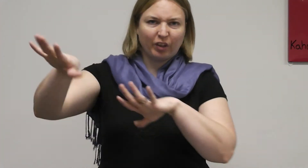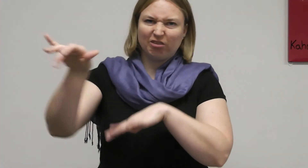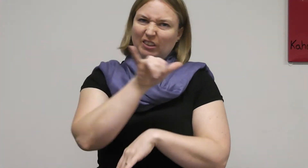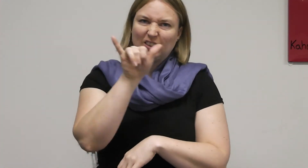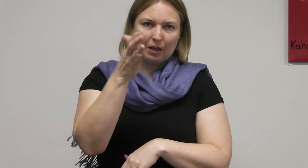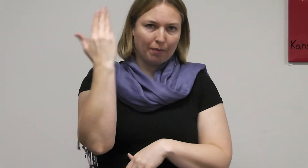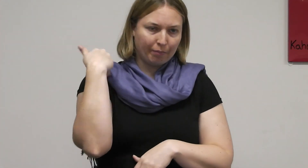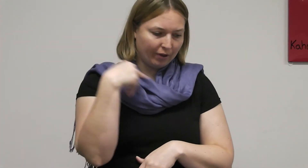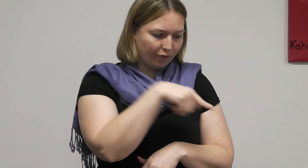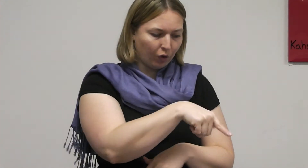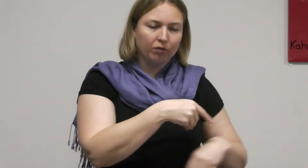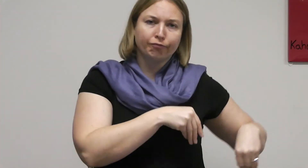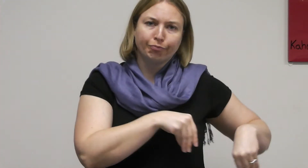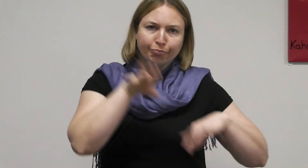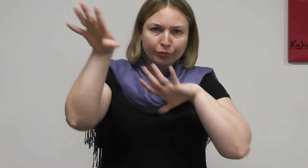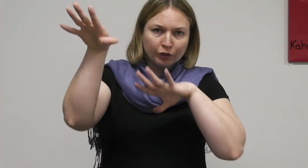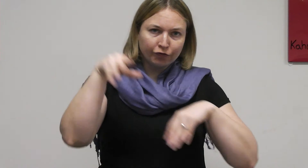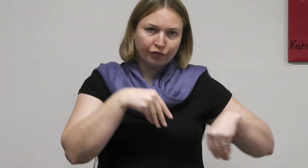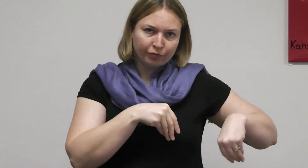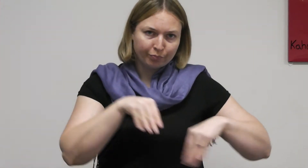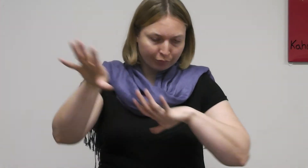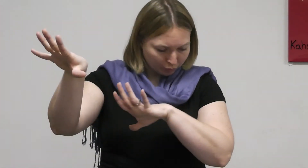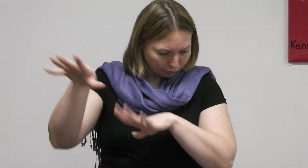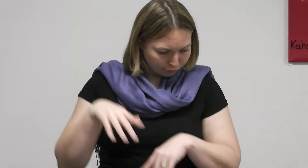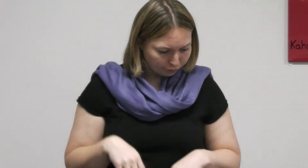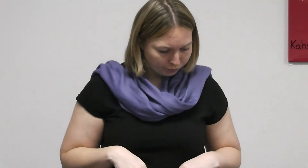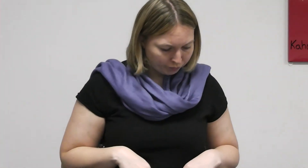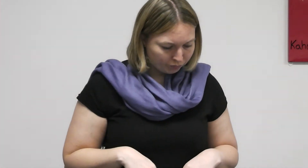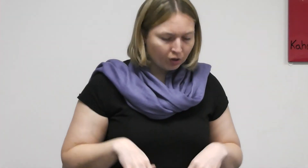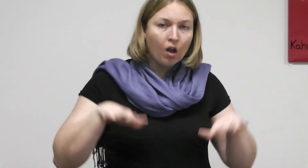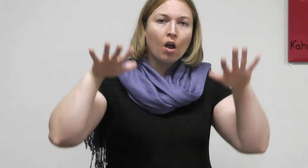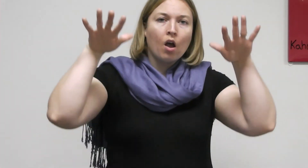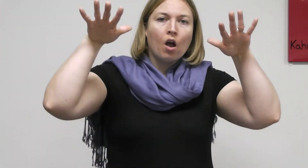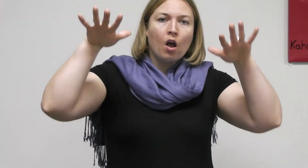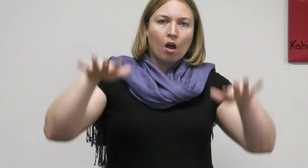SETTLE-DOWN